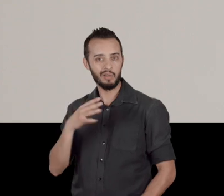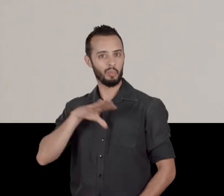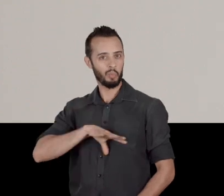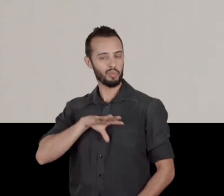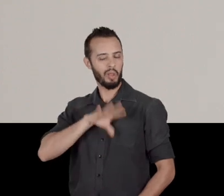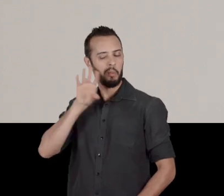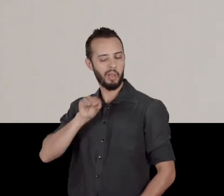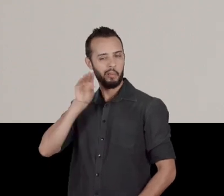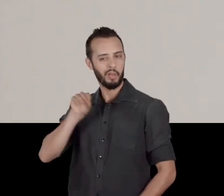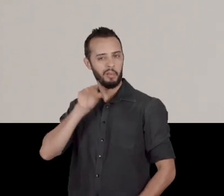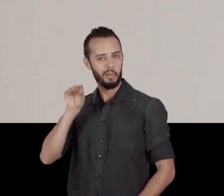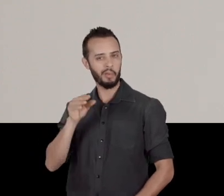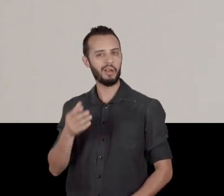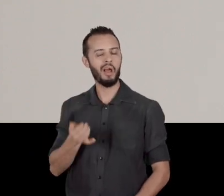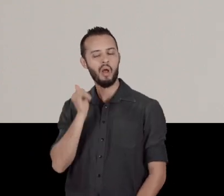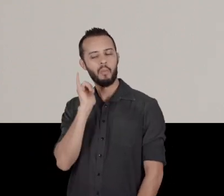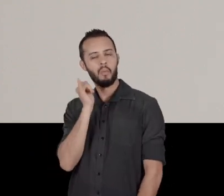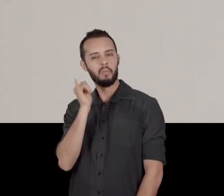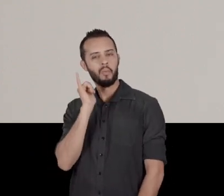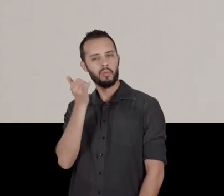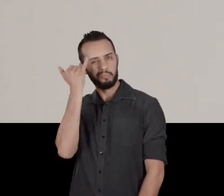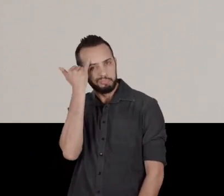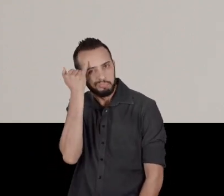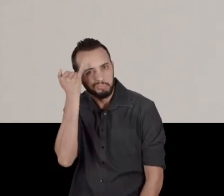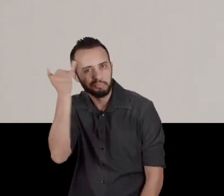the creation of a narrative about a people,